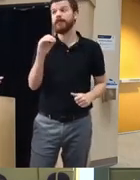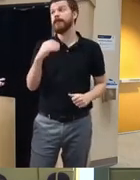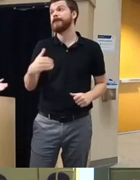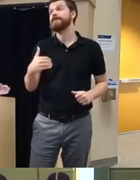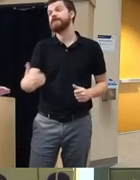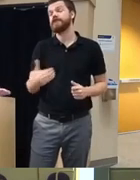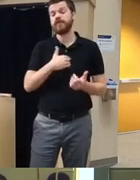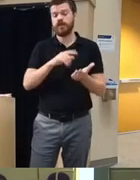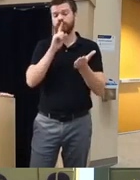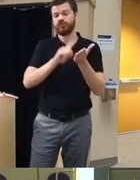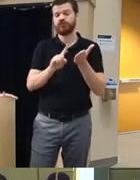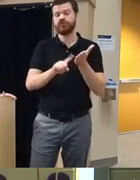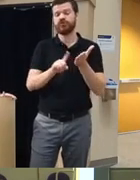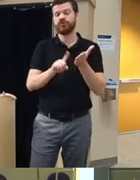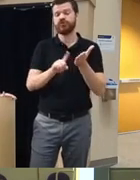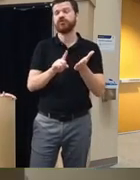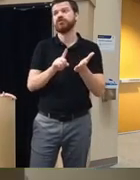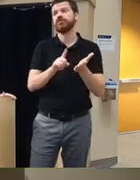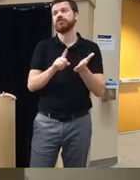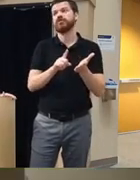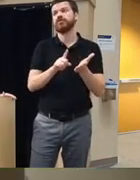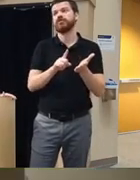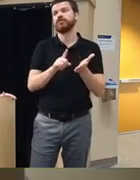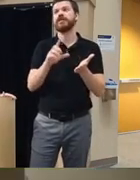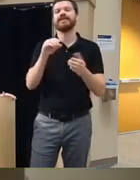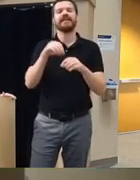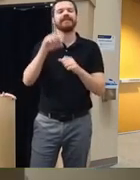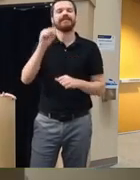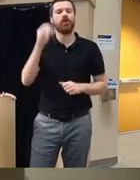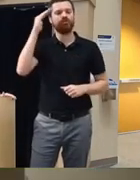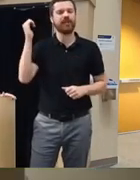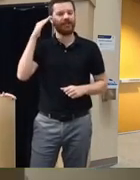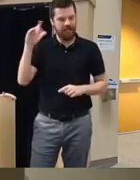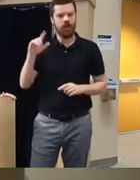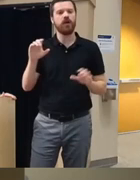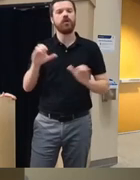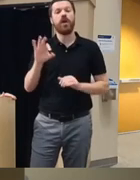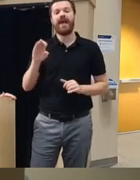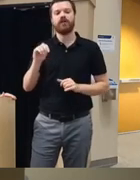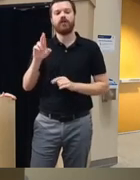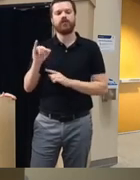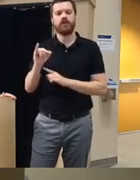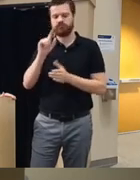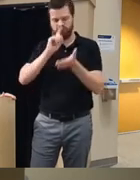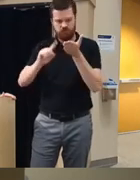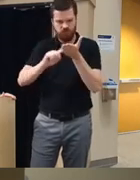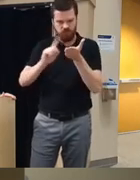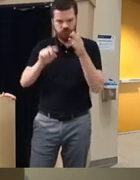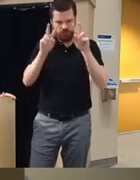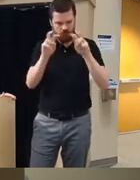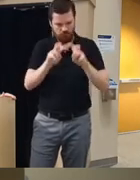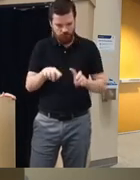research in um South Korea that's doing work on this and looking at fmri and showing that um